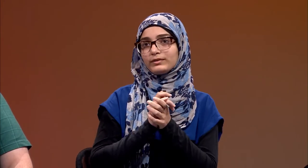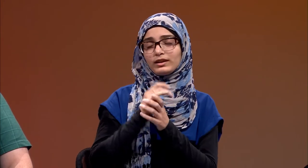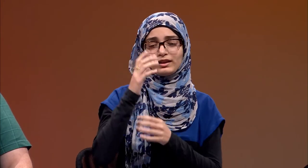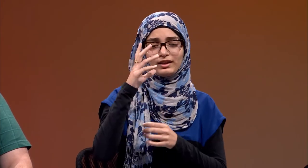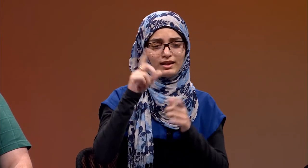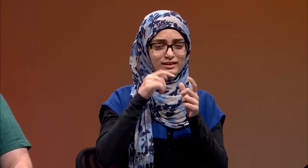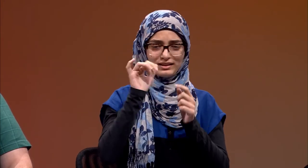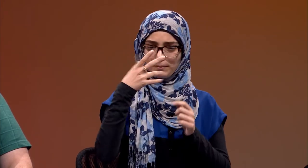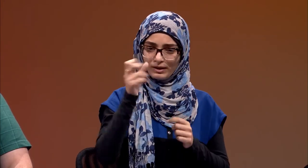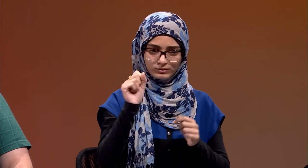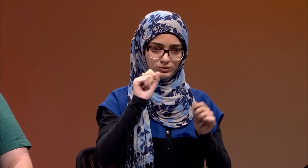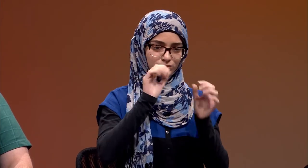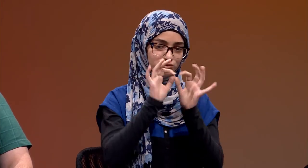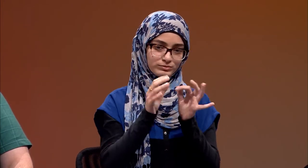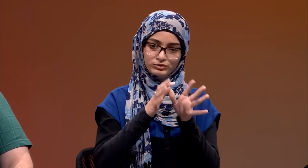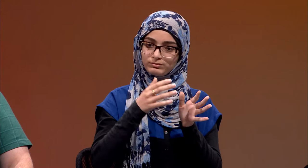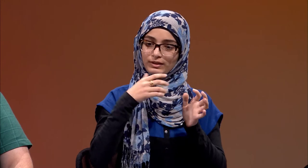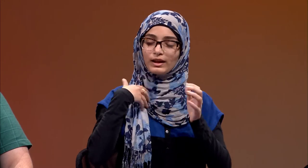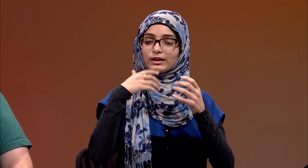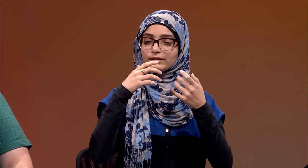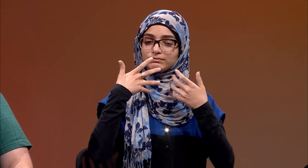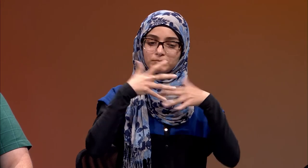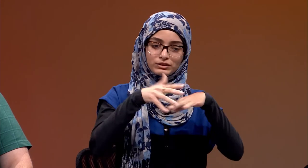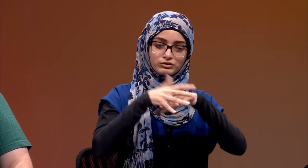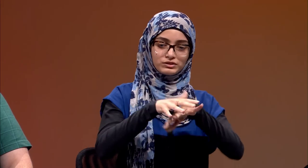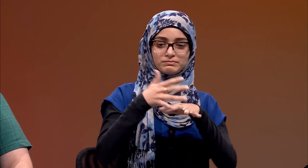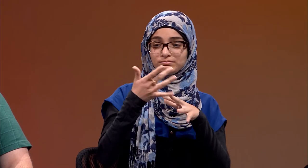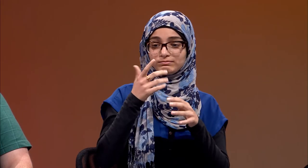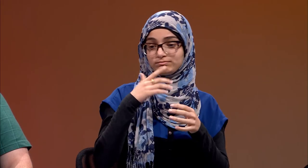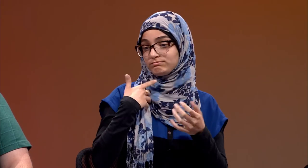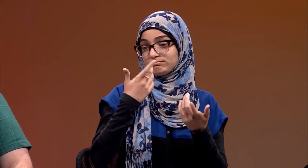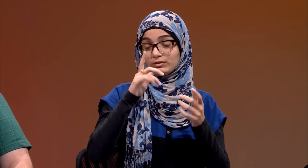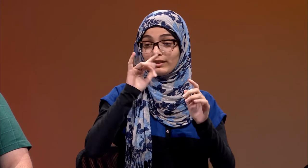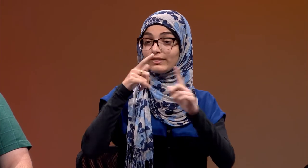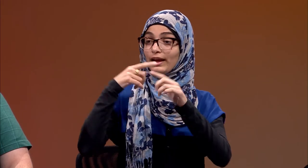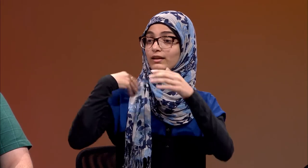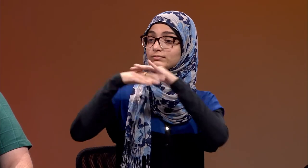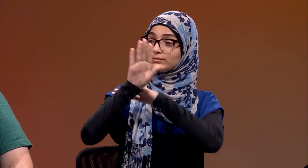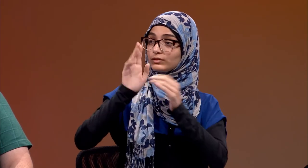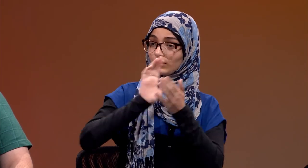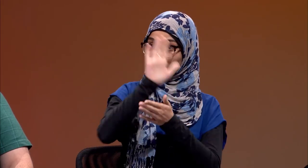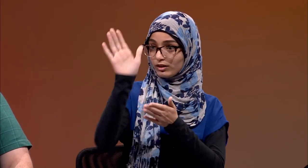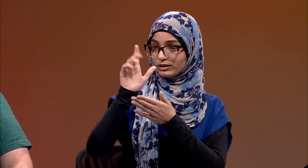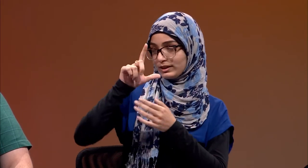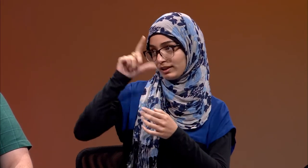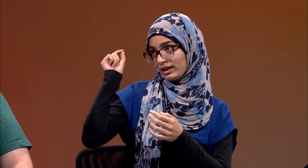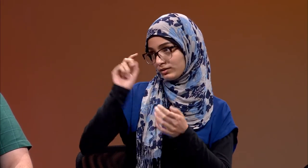It was in those meetings we decided that I would be mainstreamed with interpreters.